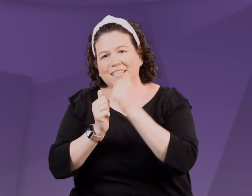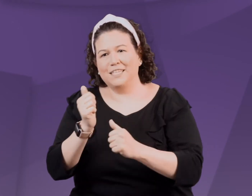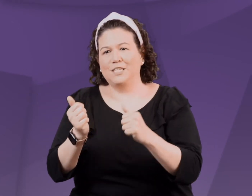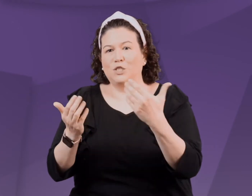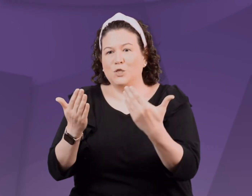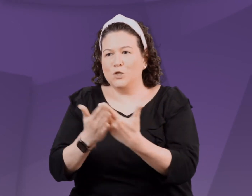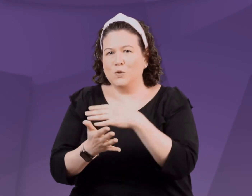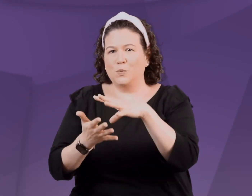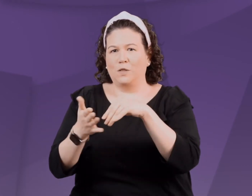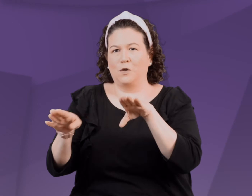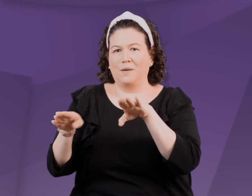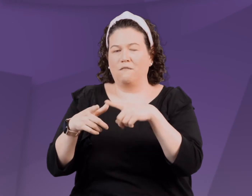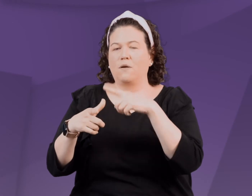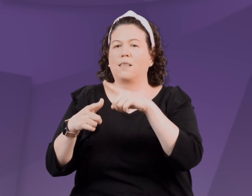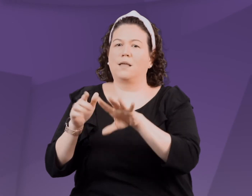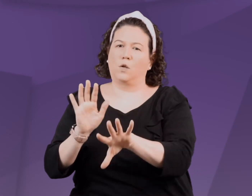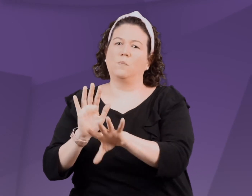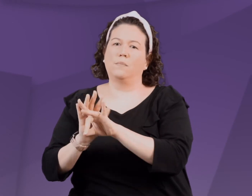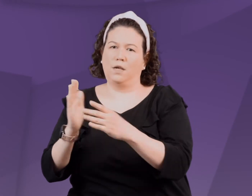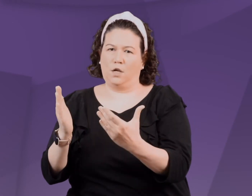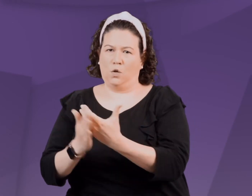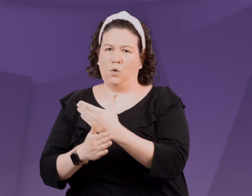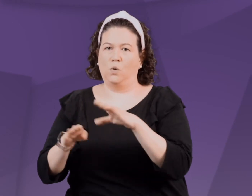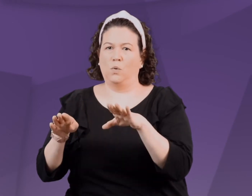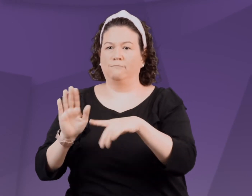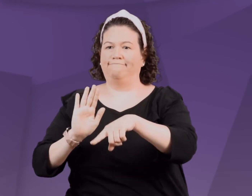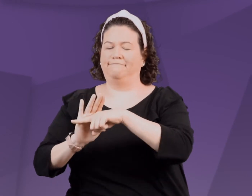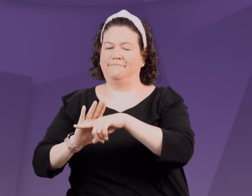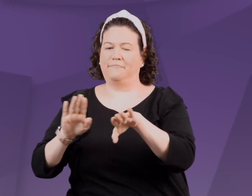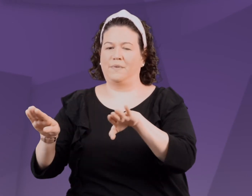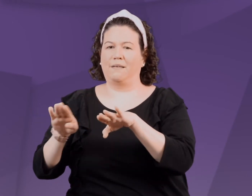and celebration occurs before choosing a new behavior to work on.